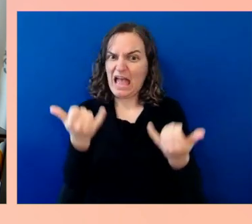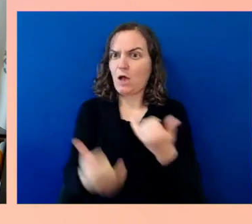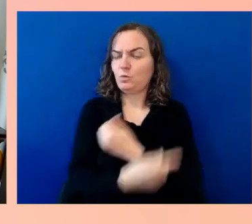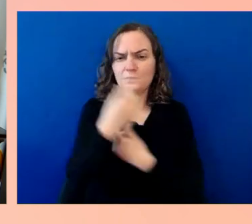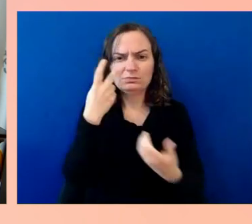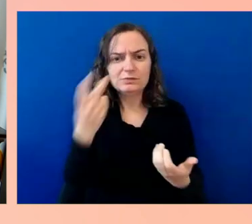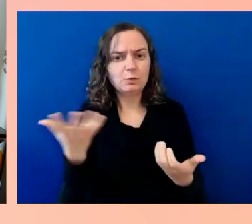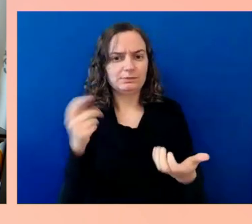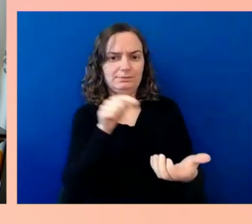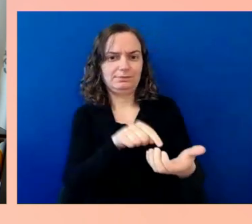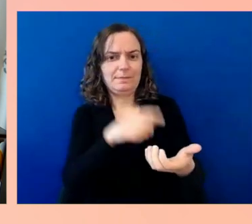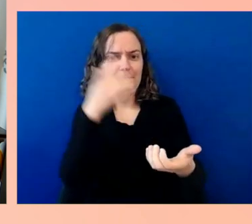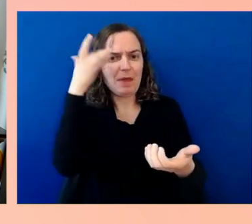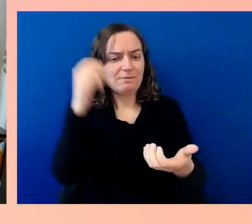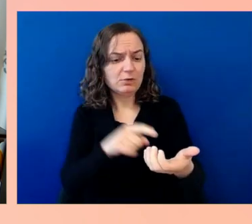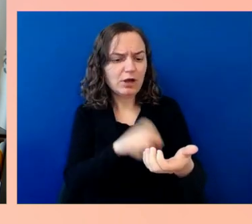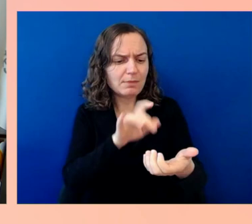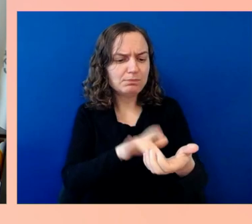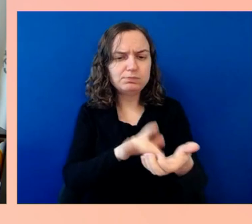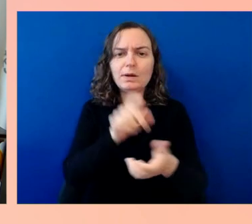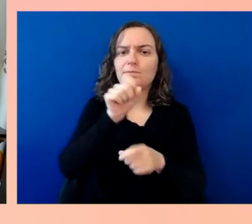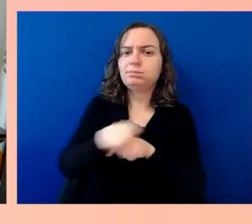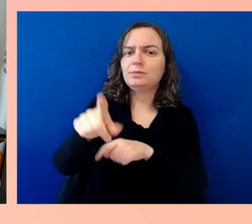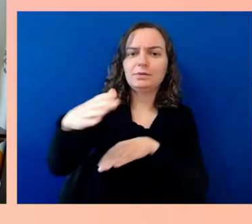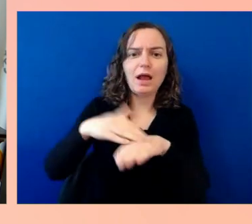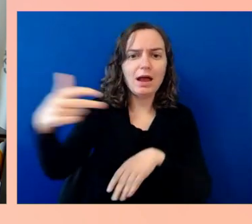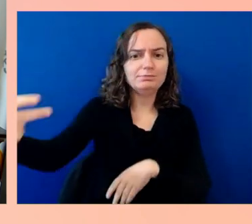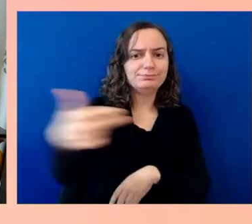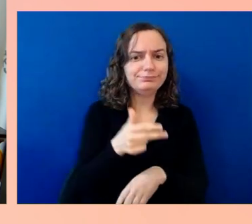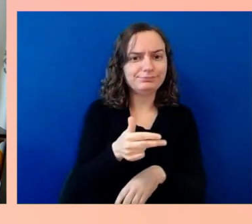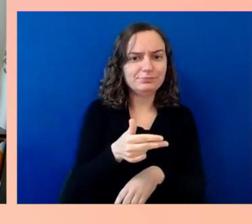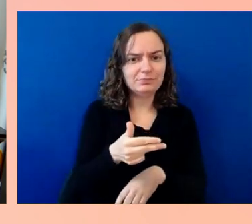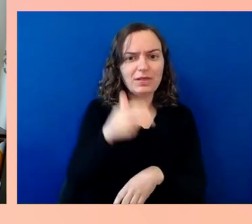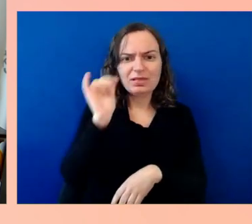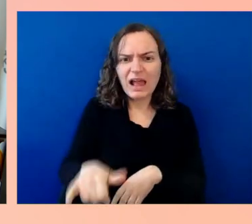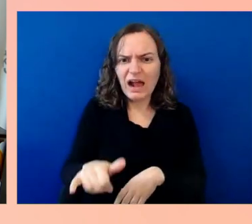But we do know certain things are emerging, notably including artificial intelligence,